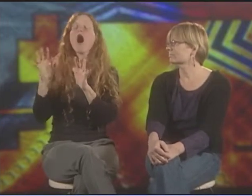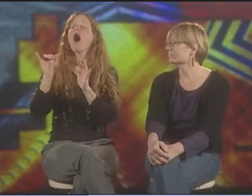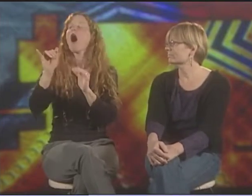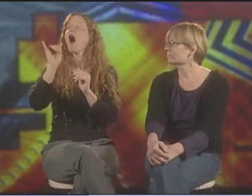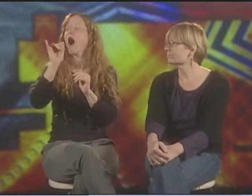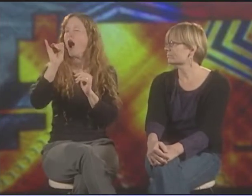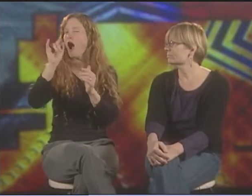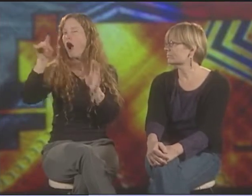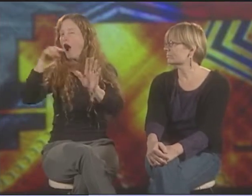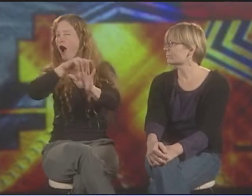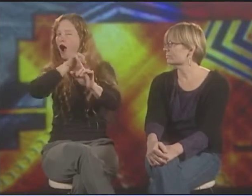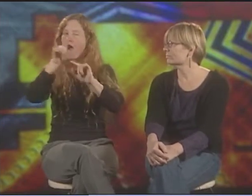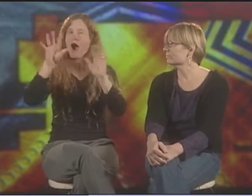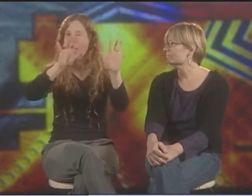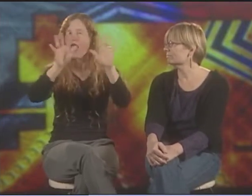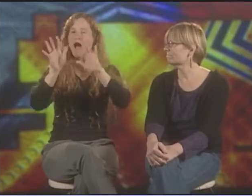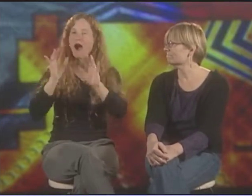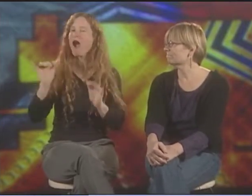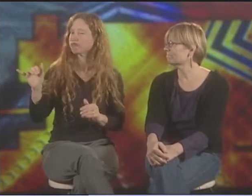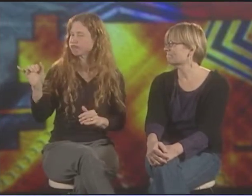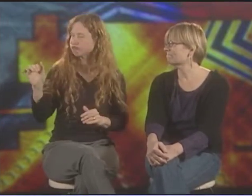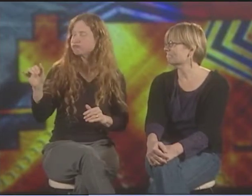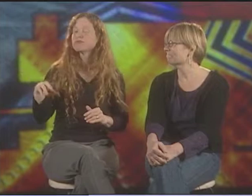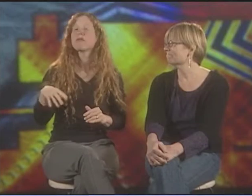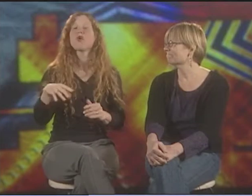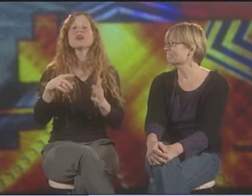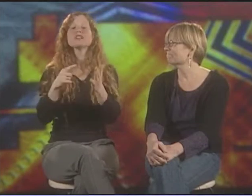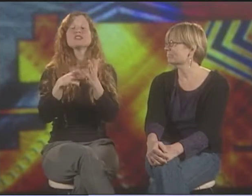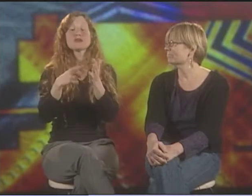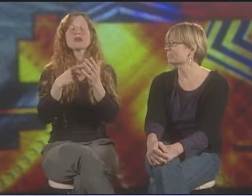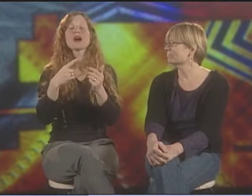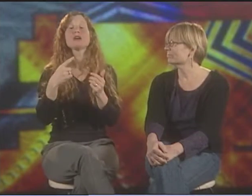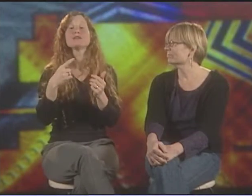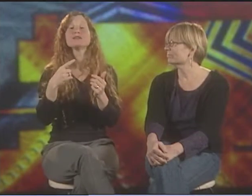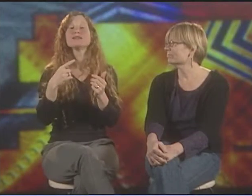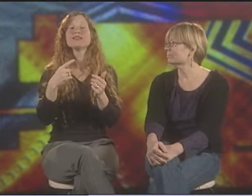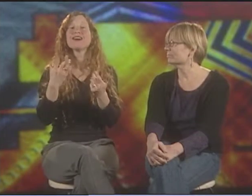YOU ASK THE ARTIST, AND THEN THEY EXPLAIN. YOU REALIZE THAT THEY DID HAVE THAT INTENTION.